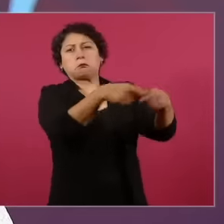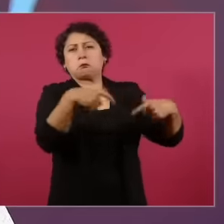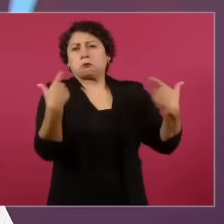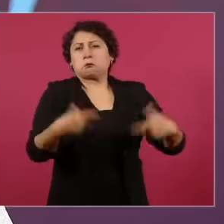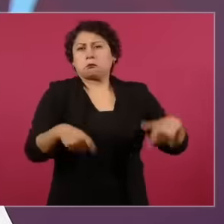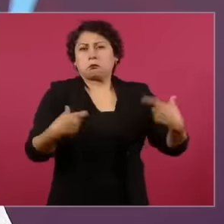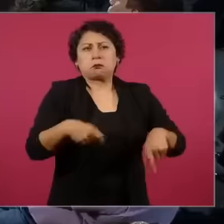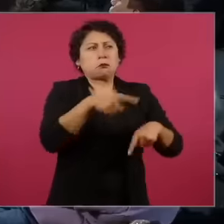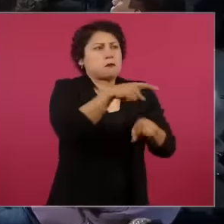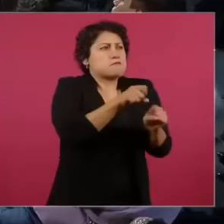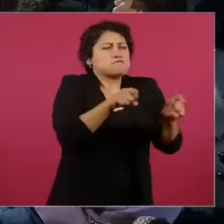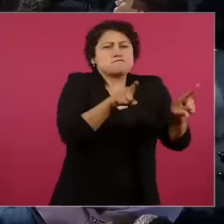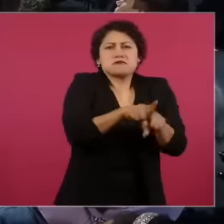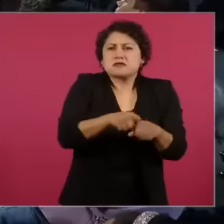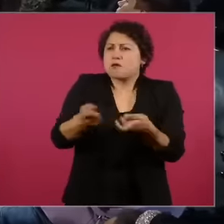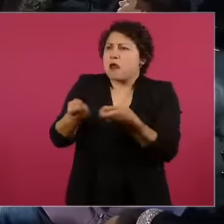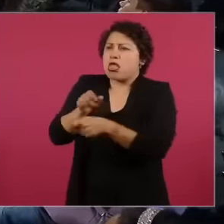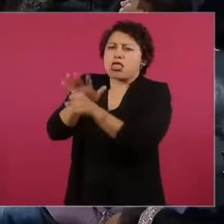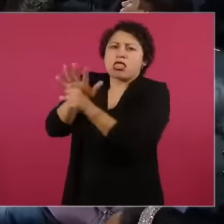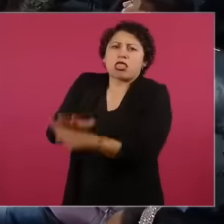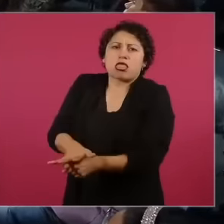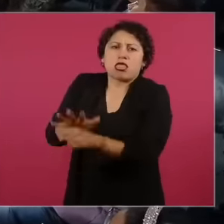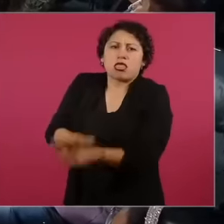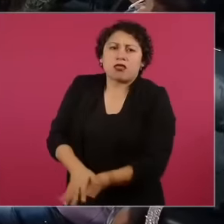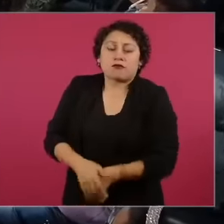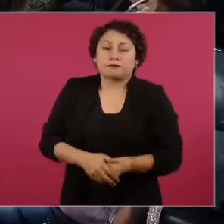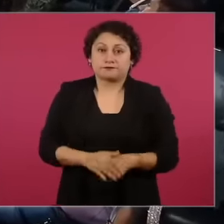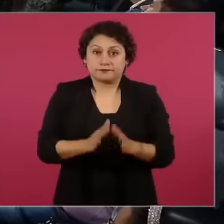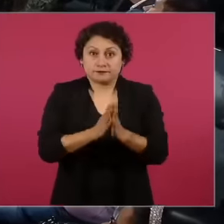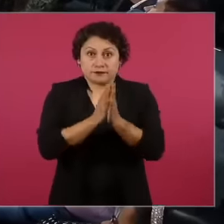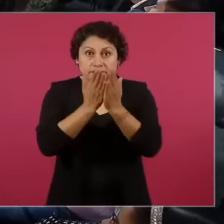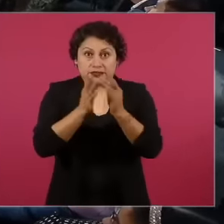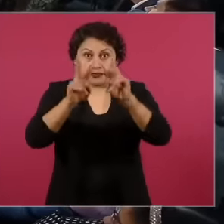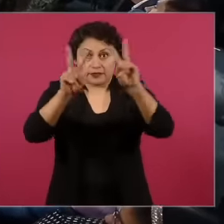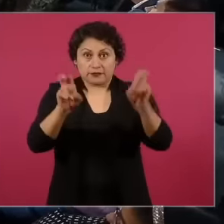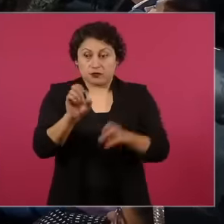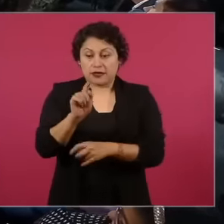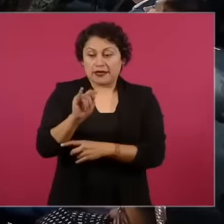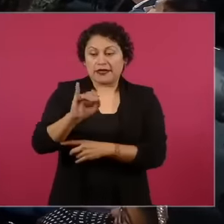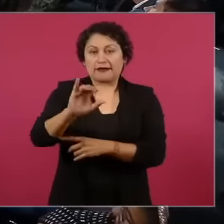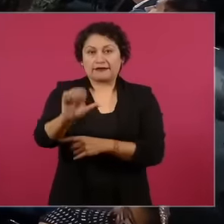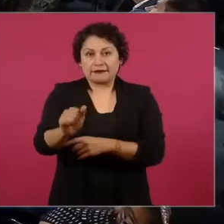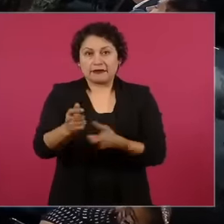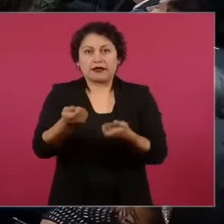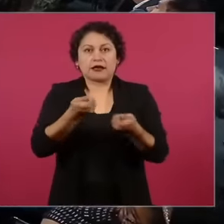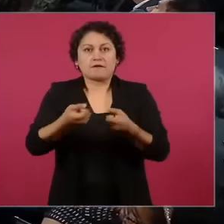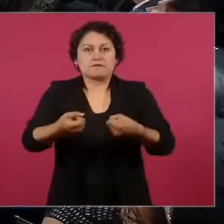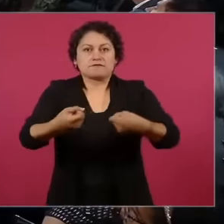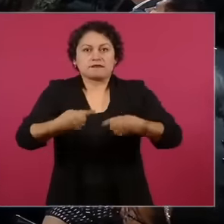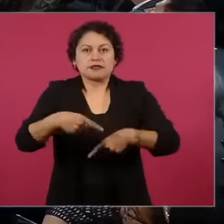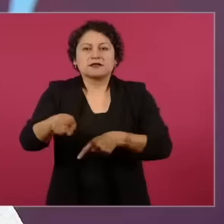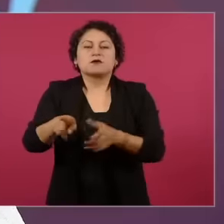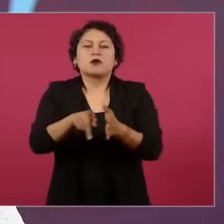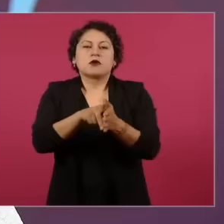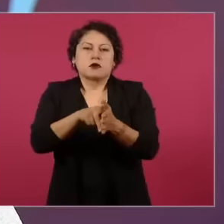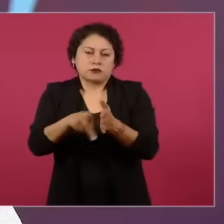the masses. In the book ethics and journalistic self-regulation in Mexico by the late Omar